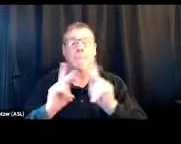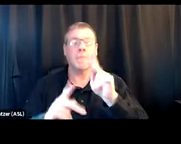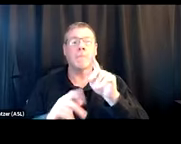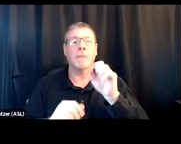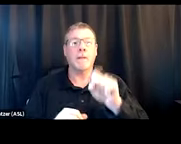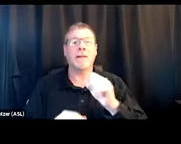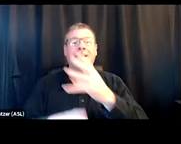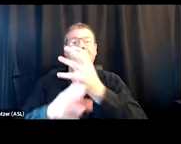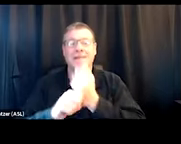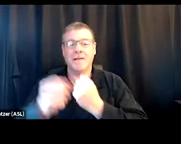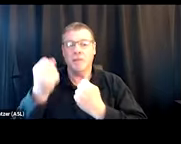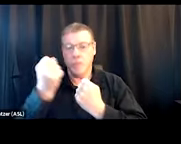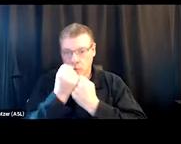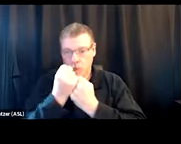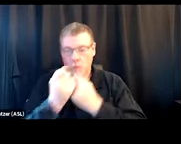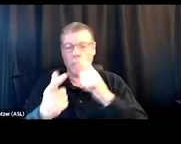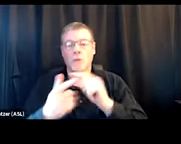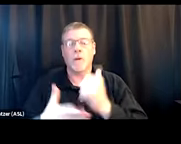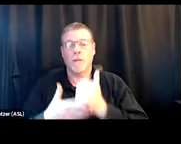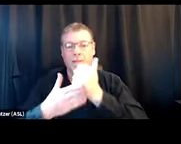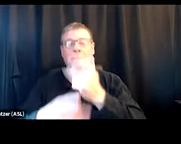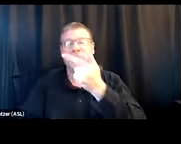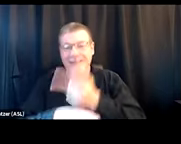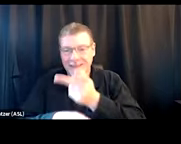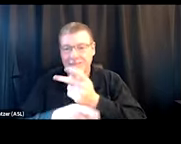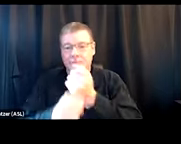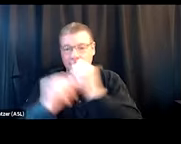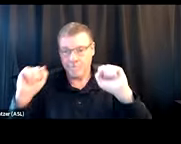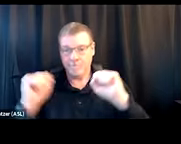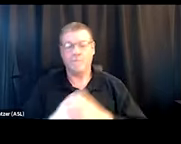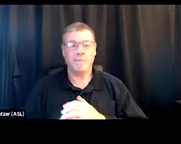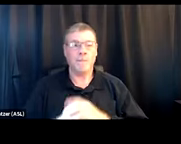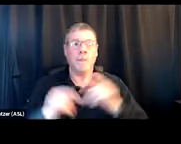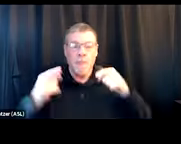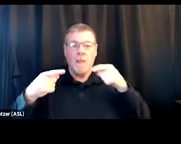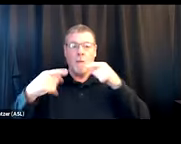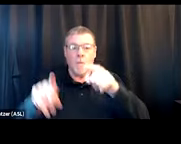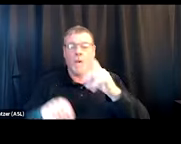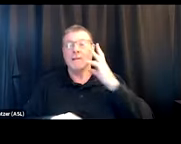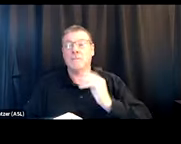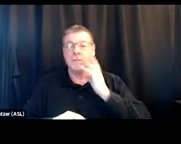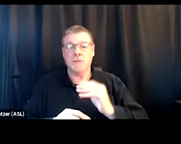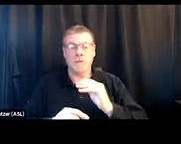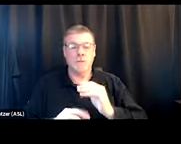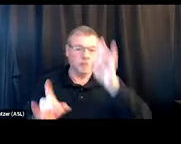to get support, to get help to just stay safe while they're going through that painful experience.